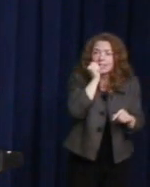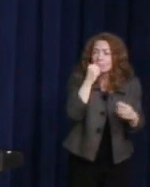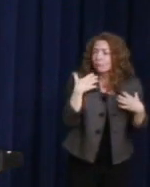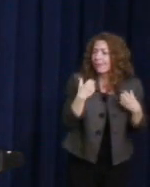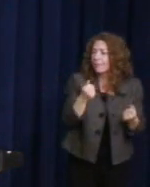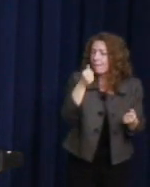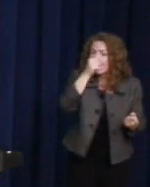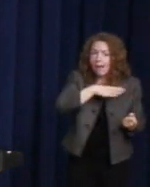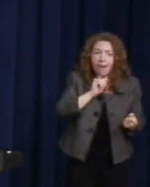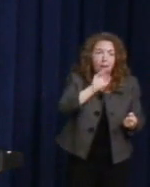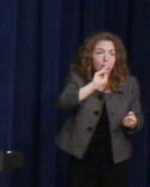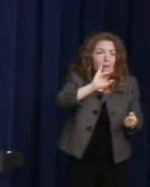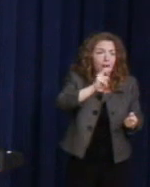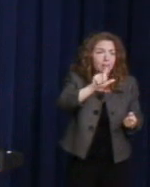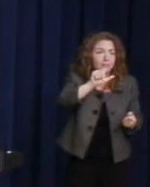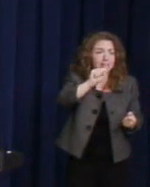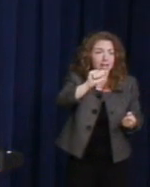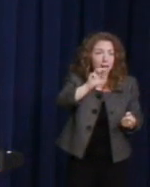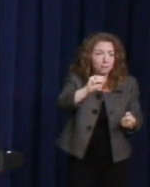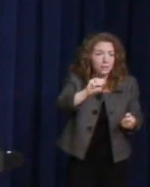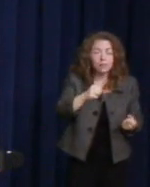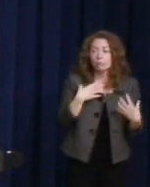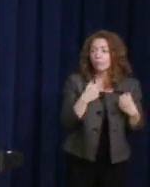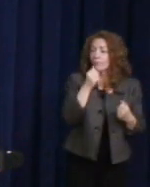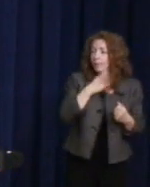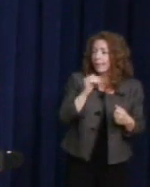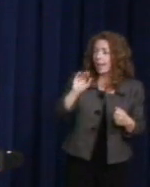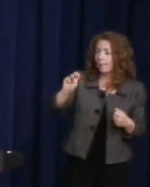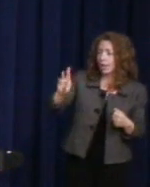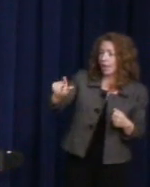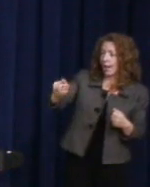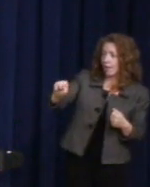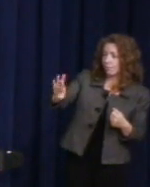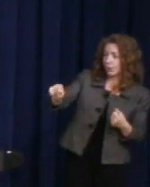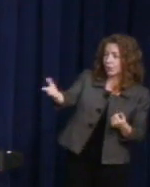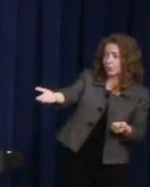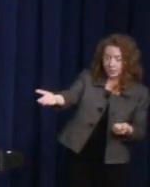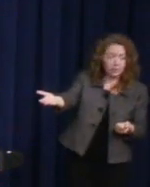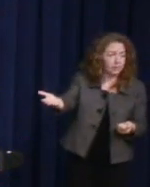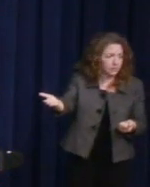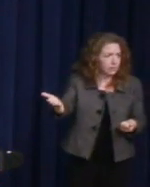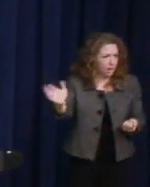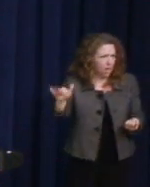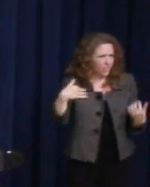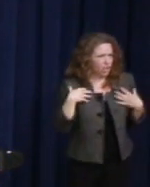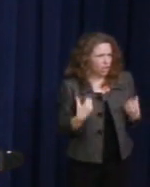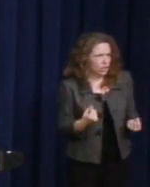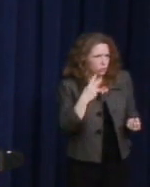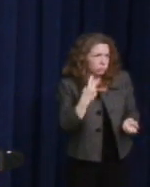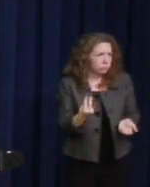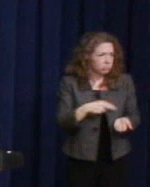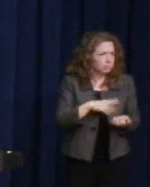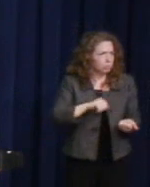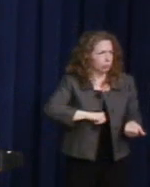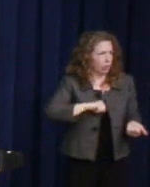women like Mary Lambert have the courage to stand up and be proud of who they love.